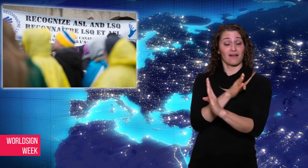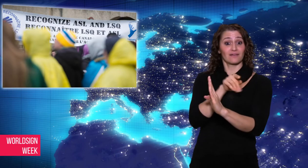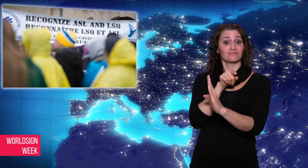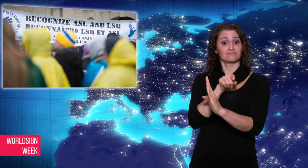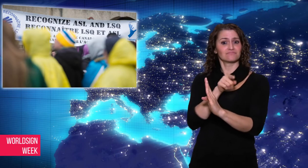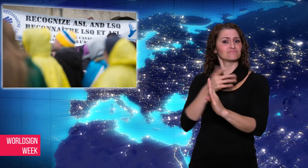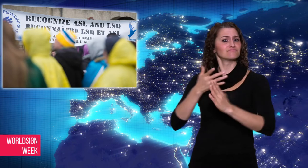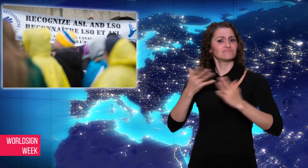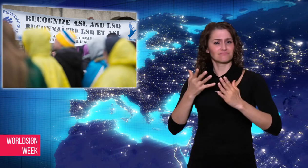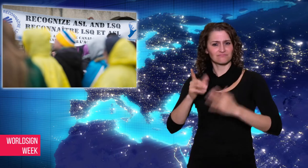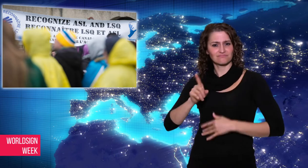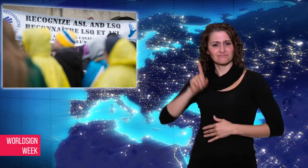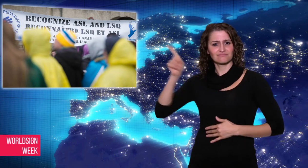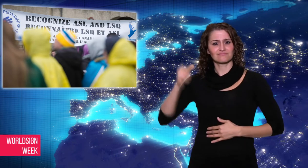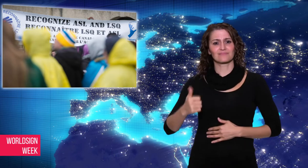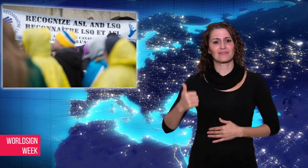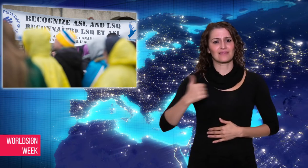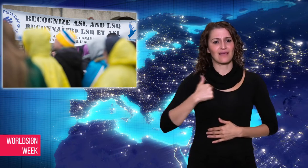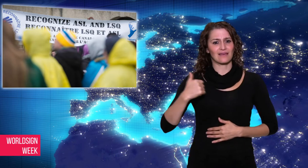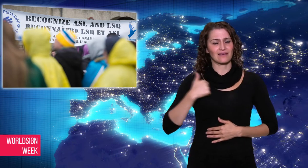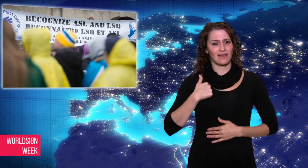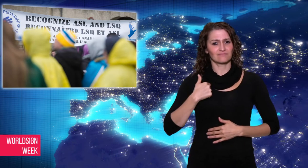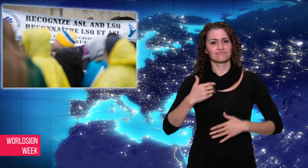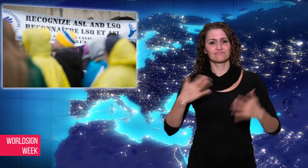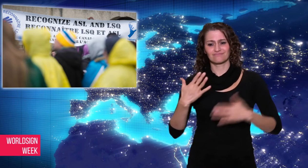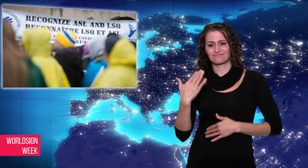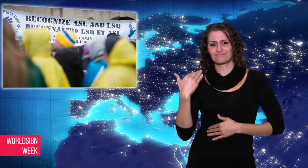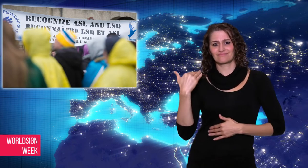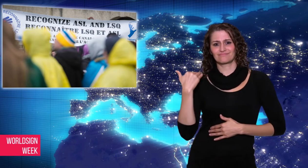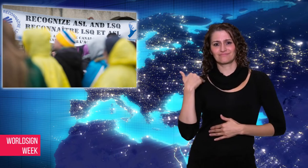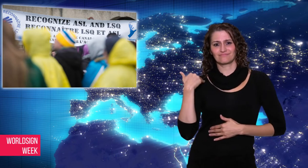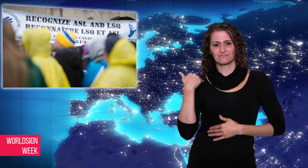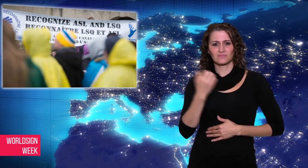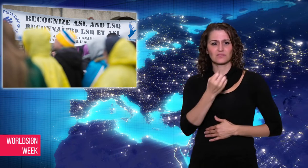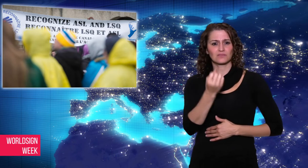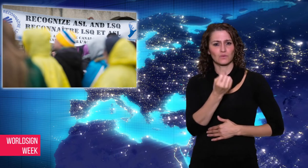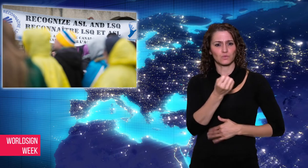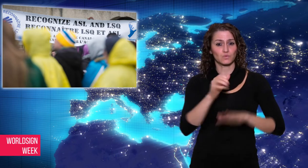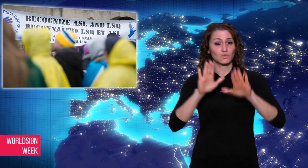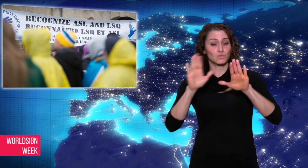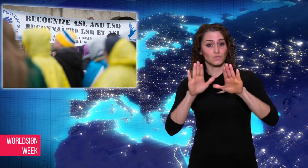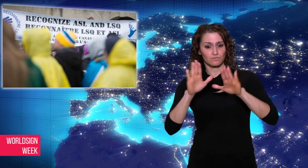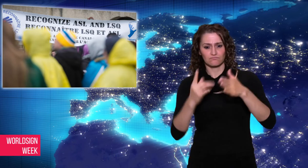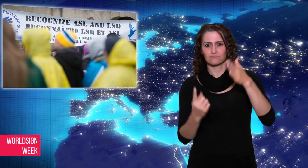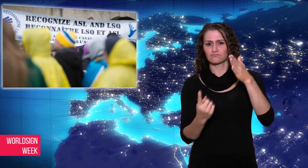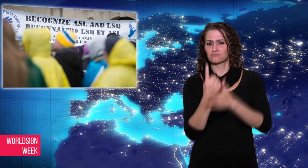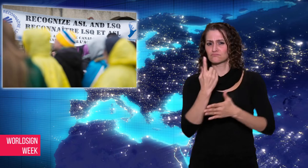September 23rd, thousands of